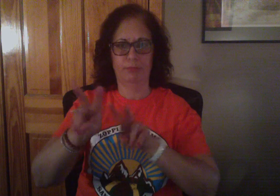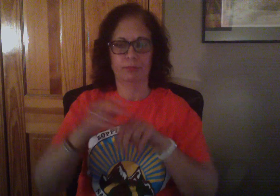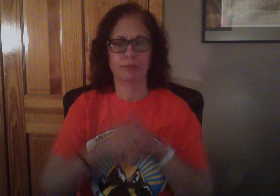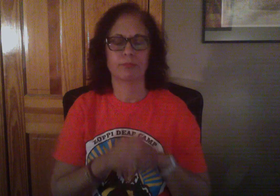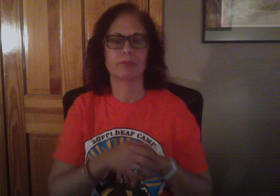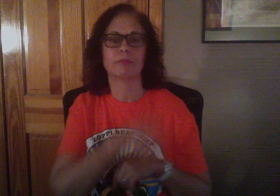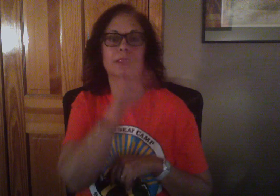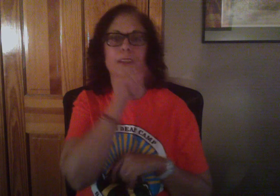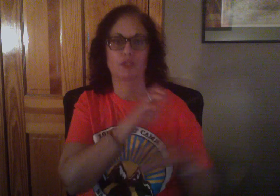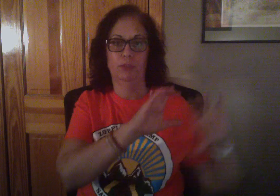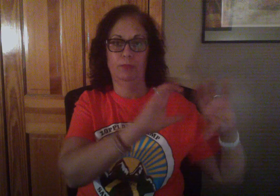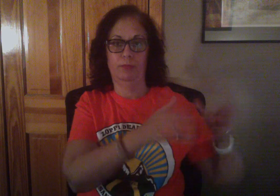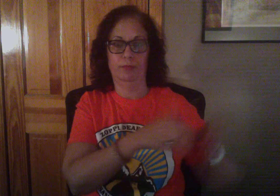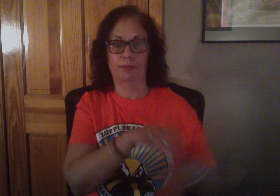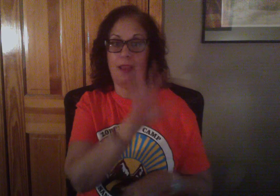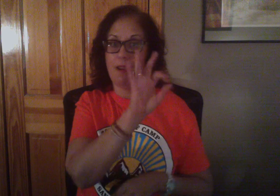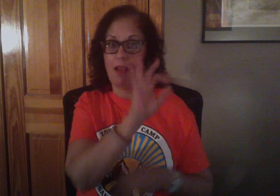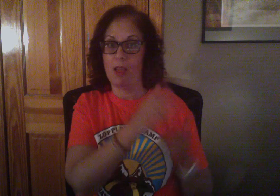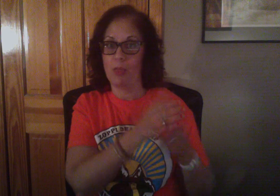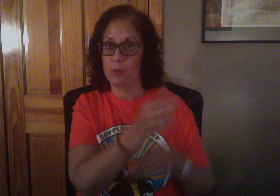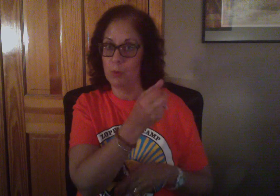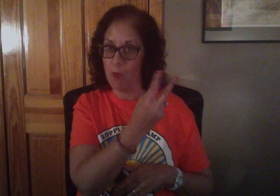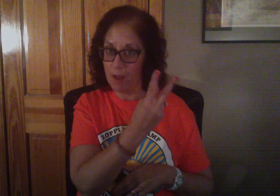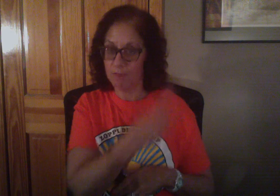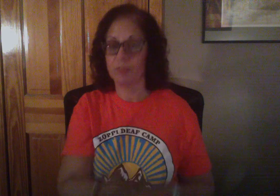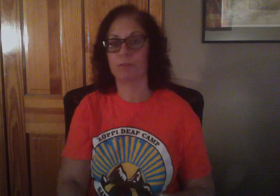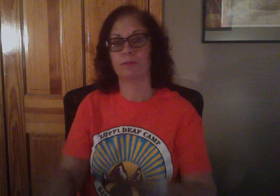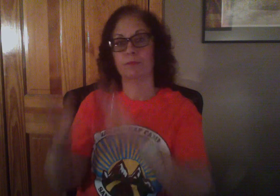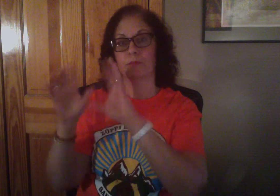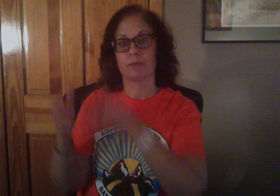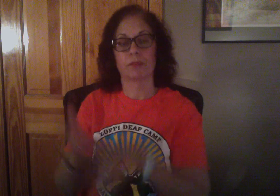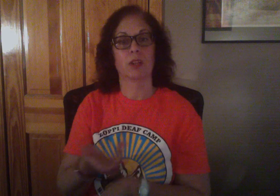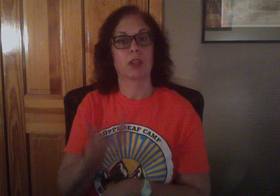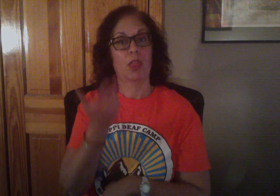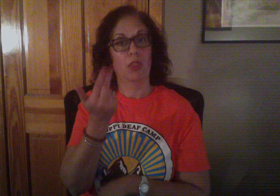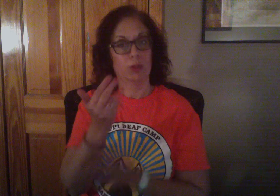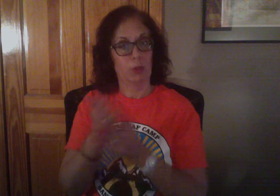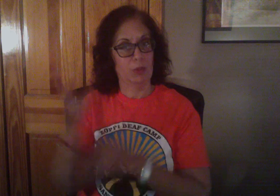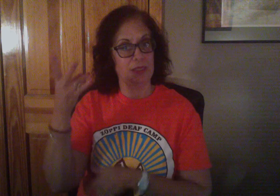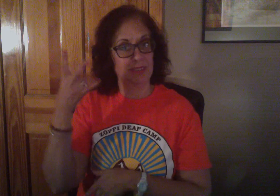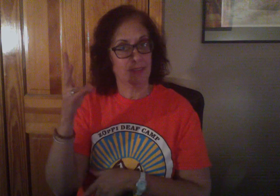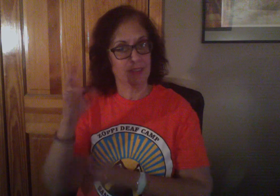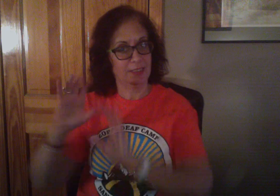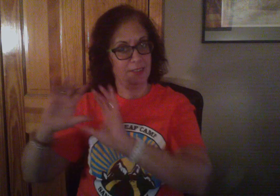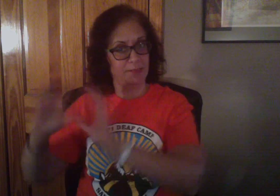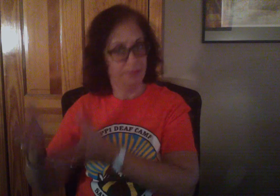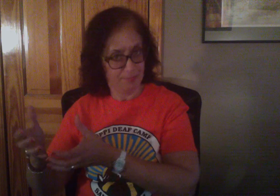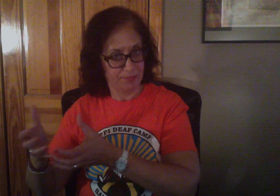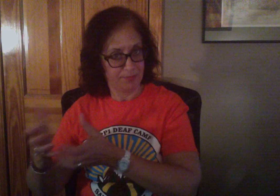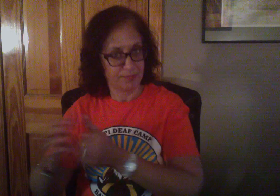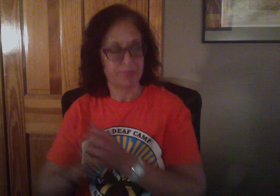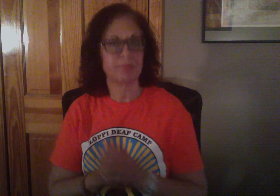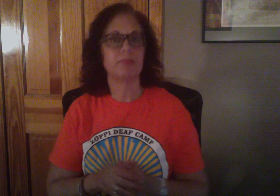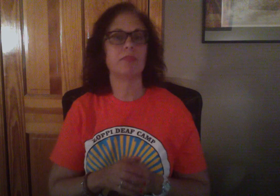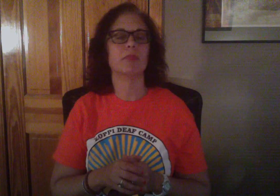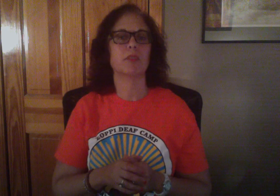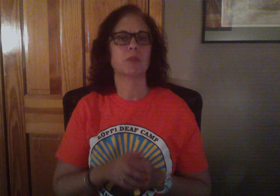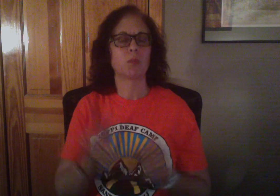We offer boys and girls, ages 9 -12 and 13 - 17 an opportunity to experience the best possible summer.